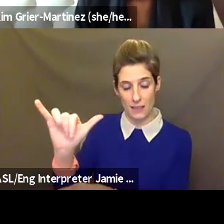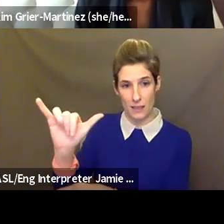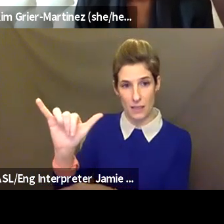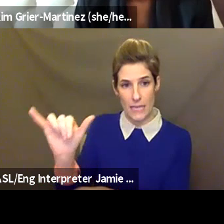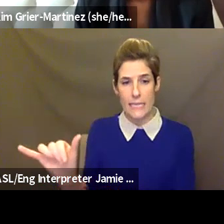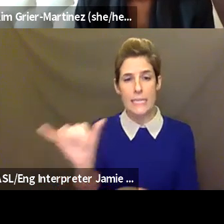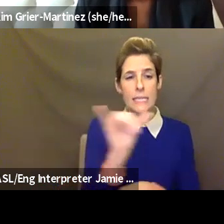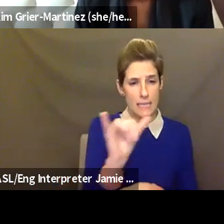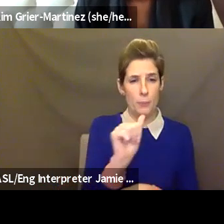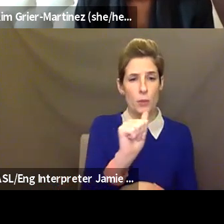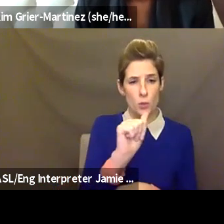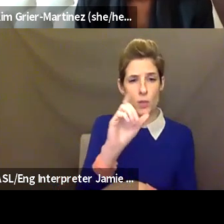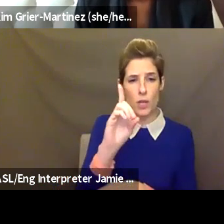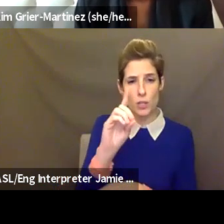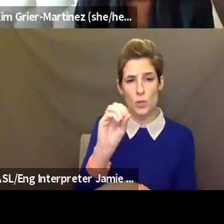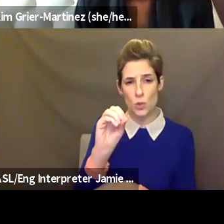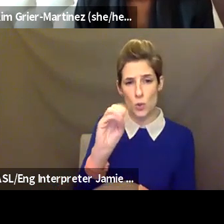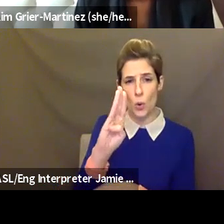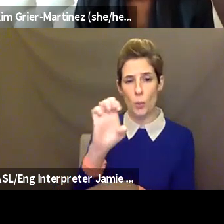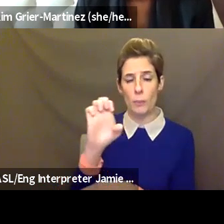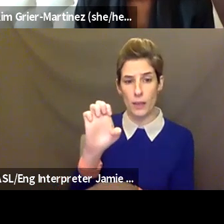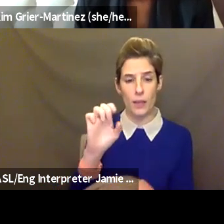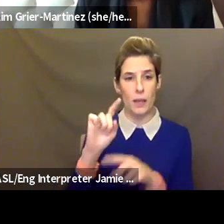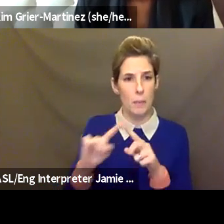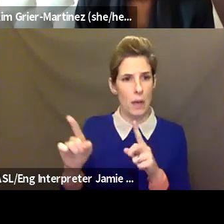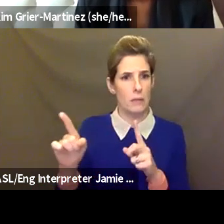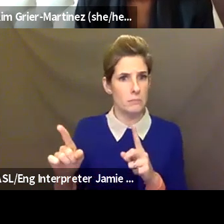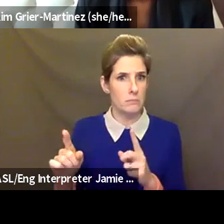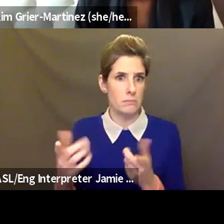recent, like, how we figured out something, but it, you know, it